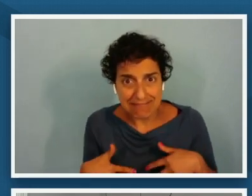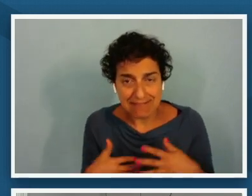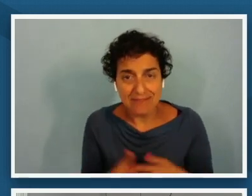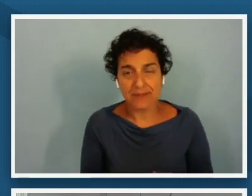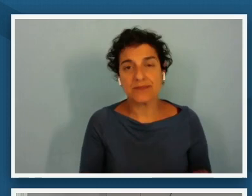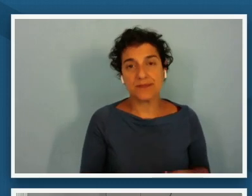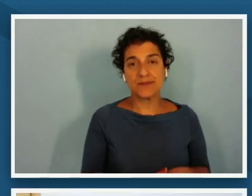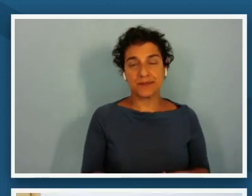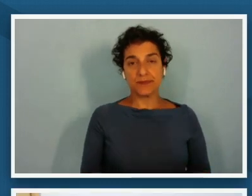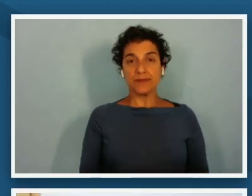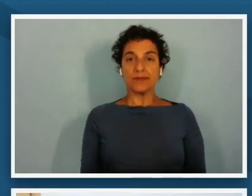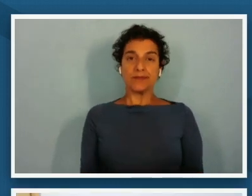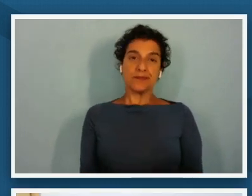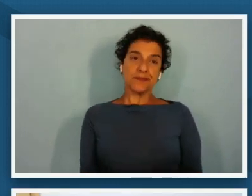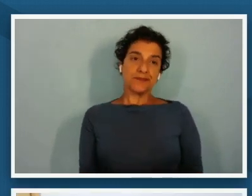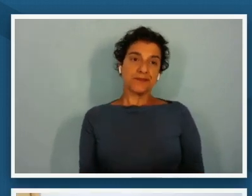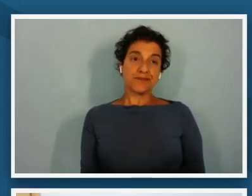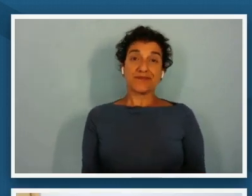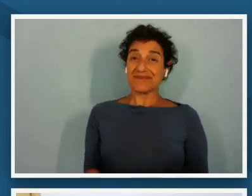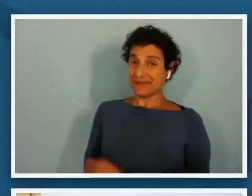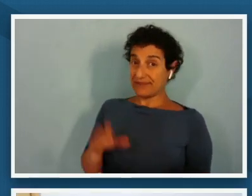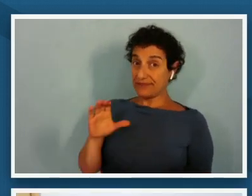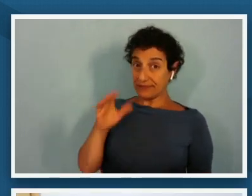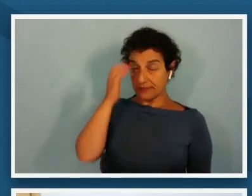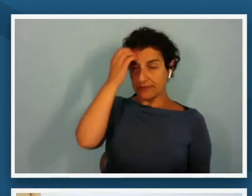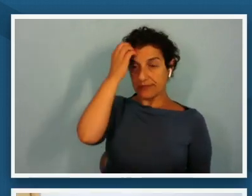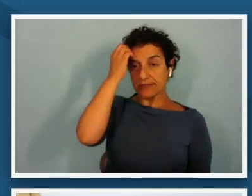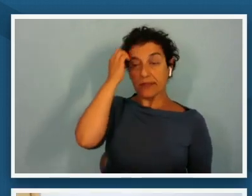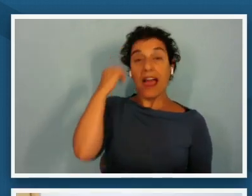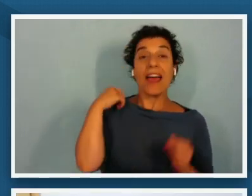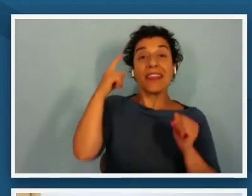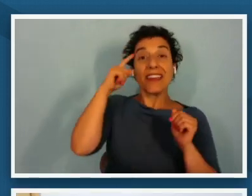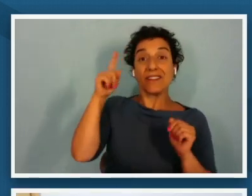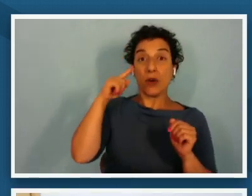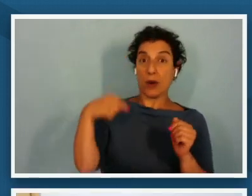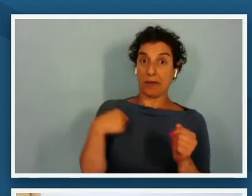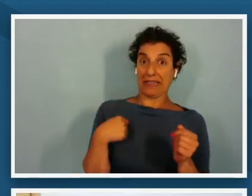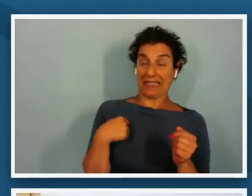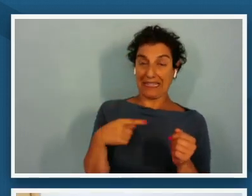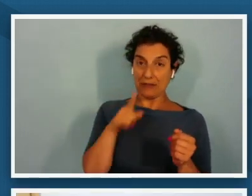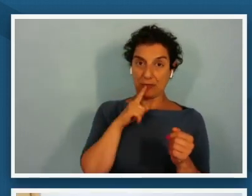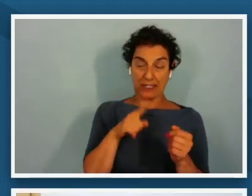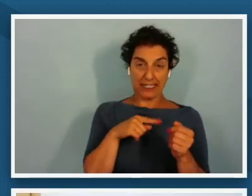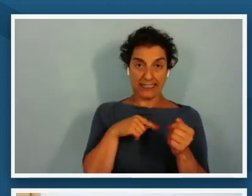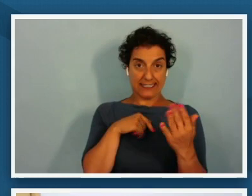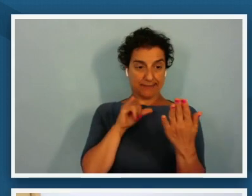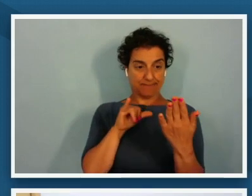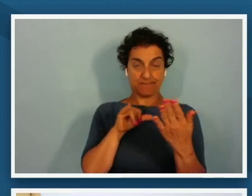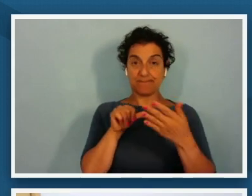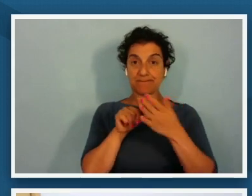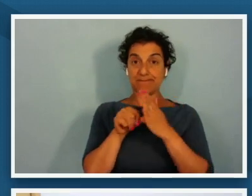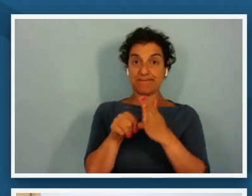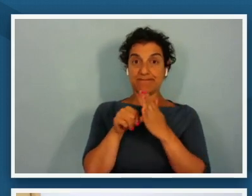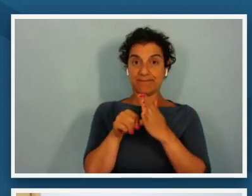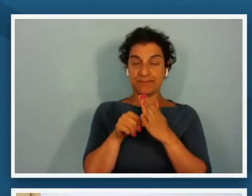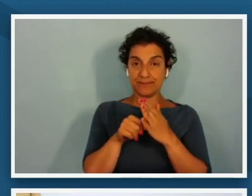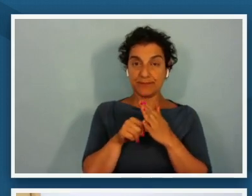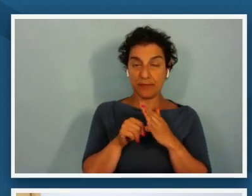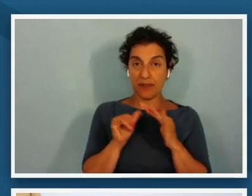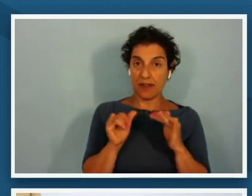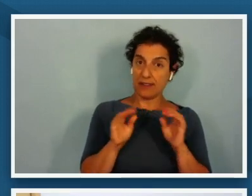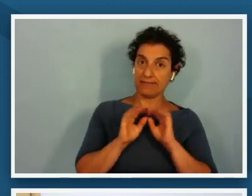yeah i think for me what stands out for